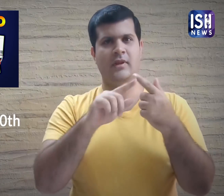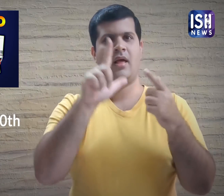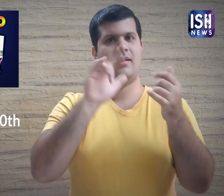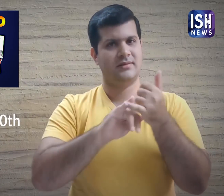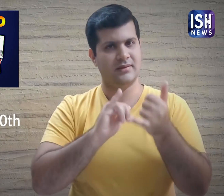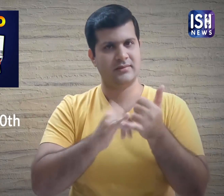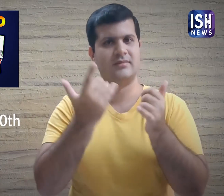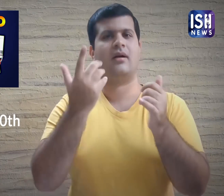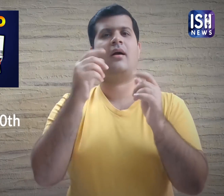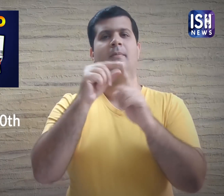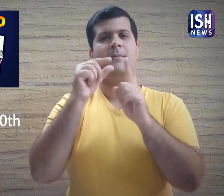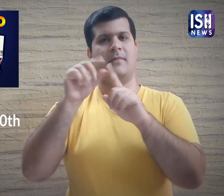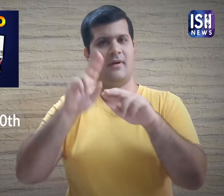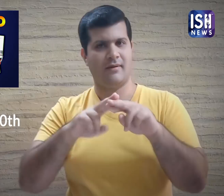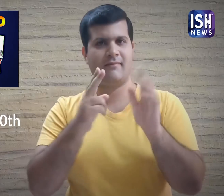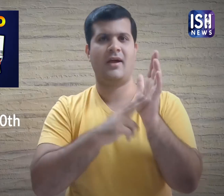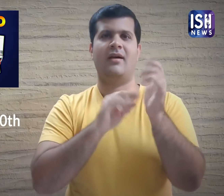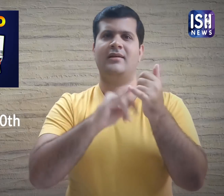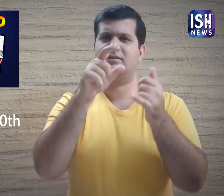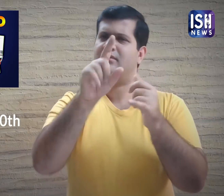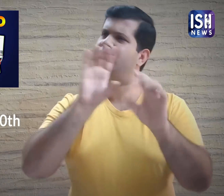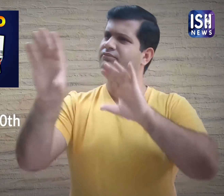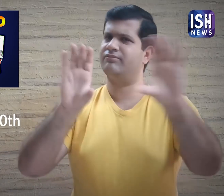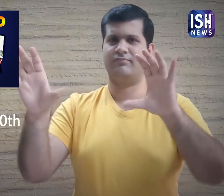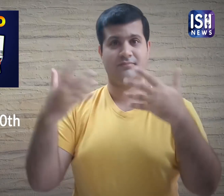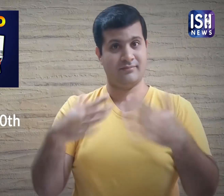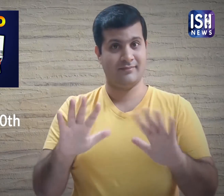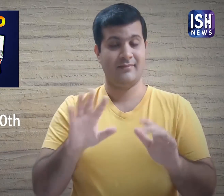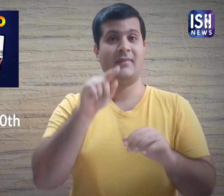in ELSS, PPF, NSC, etc.